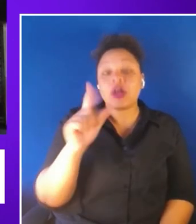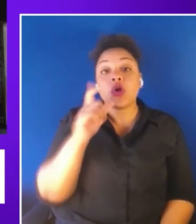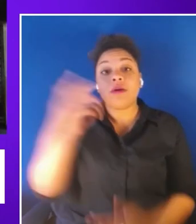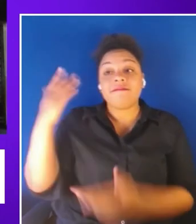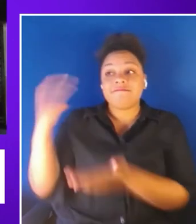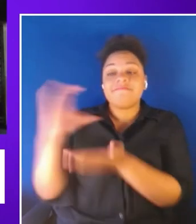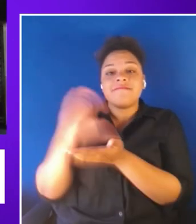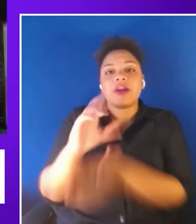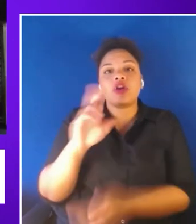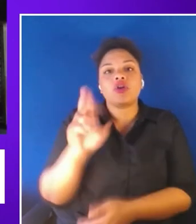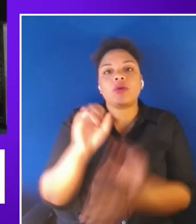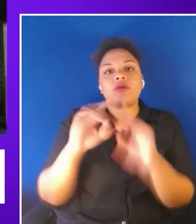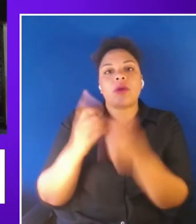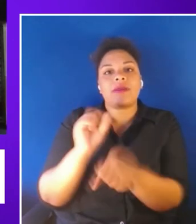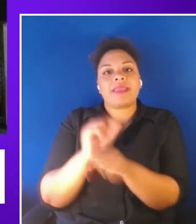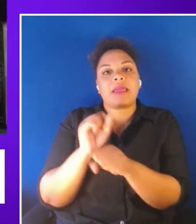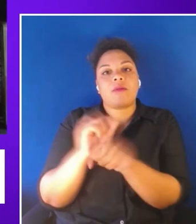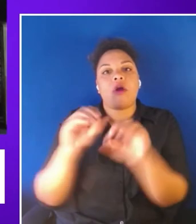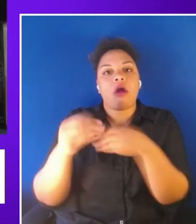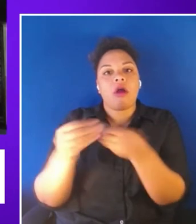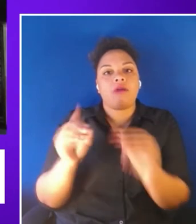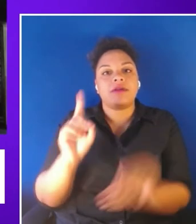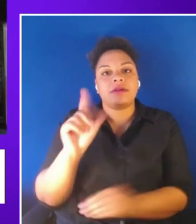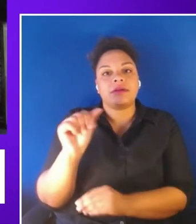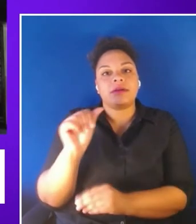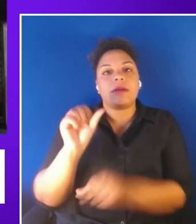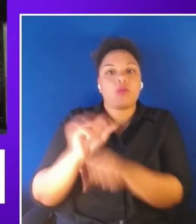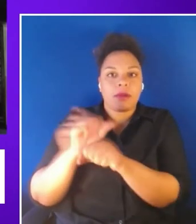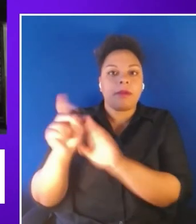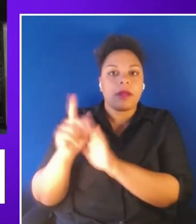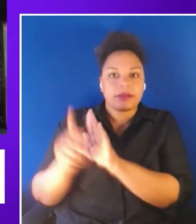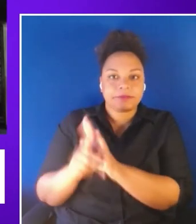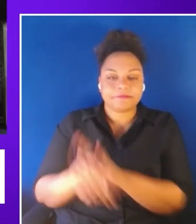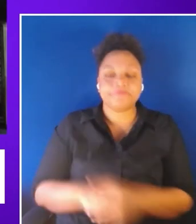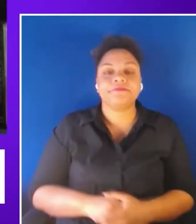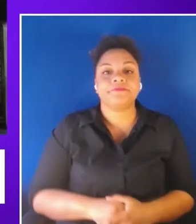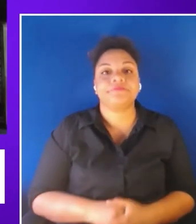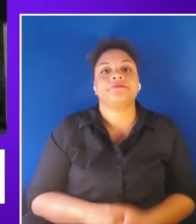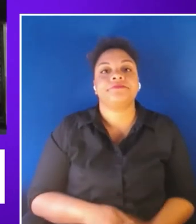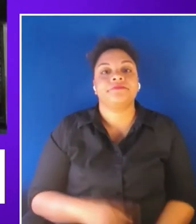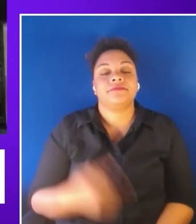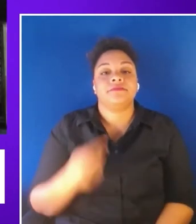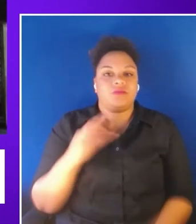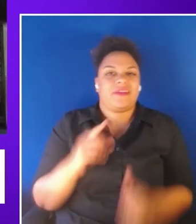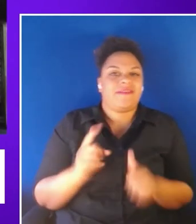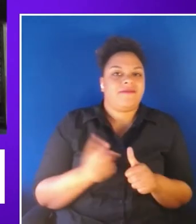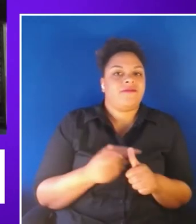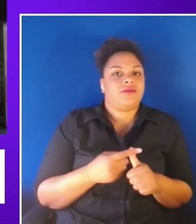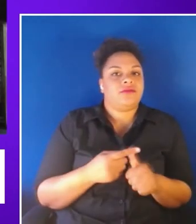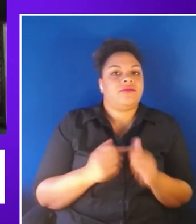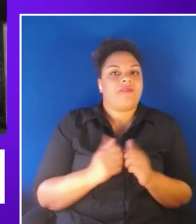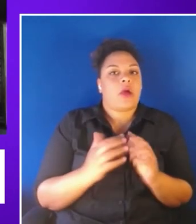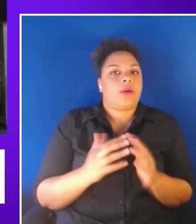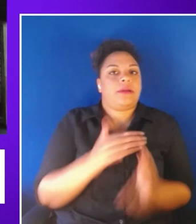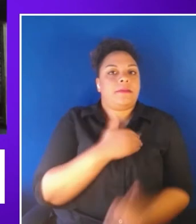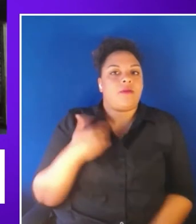of Disability Employment Policy as a founding member of XR Access. PEAT aims to help ensure